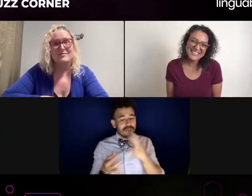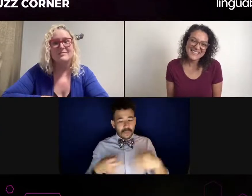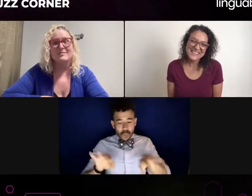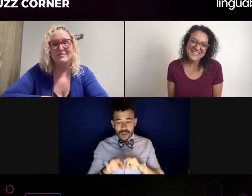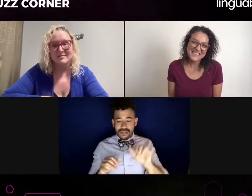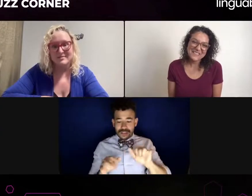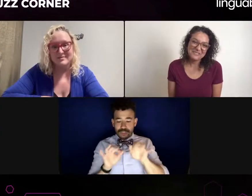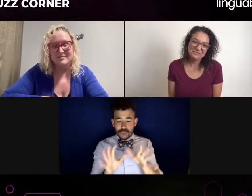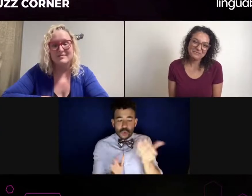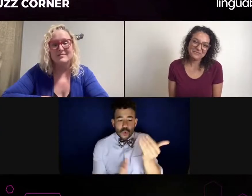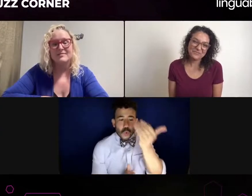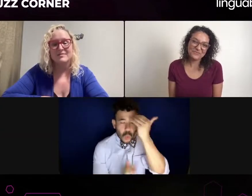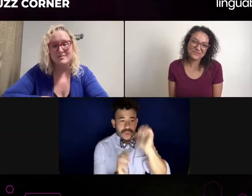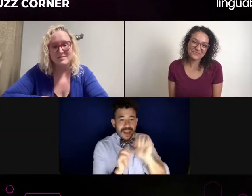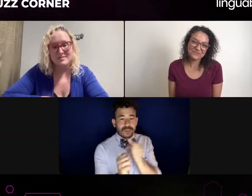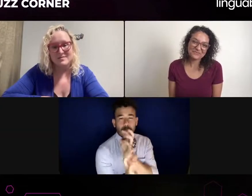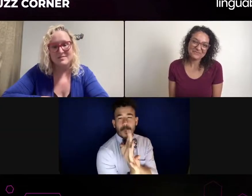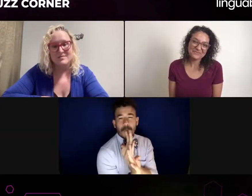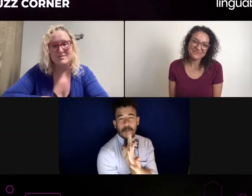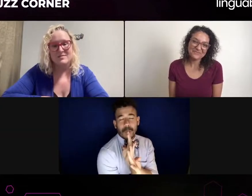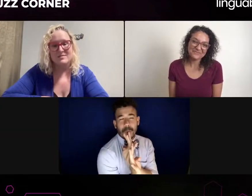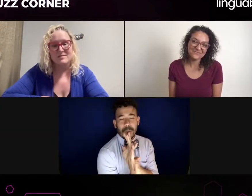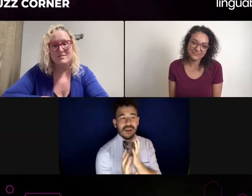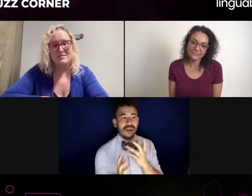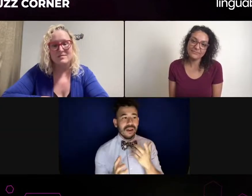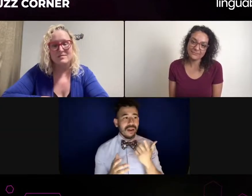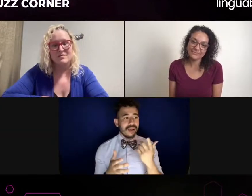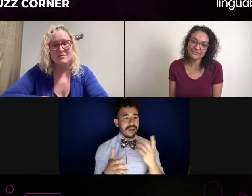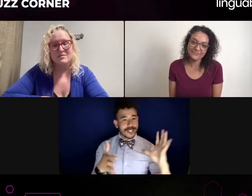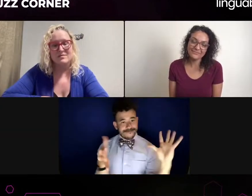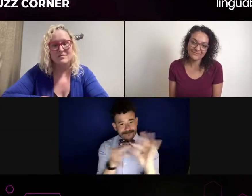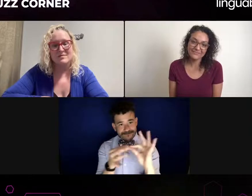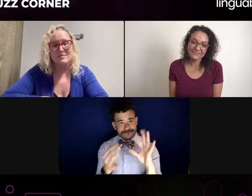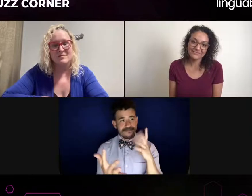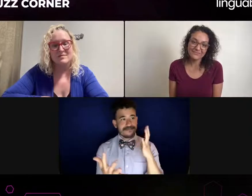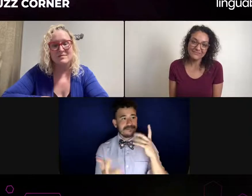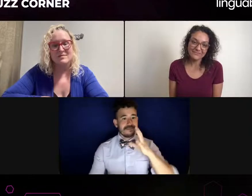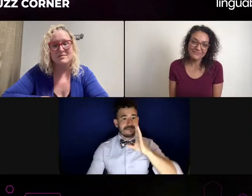you know, there's so many ranges of skill, right? And so a lot of interpreters have specialties.